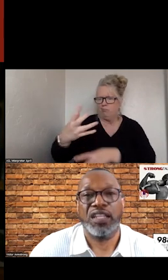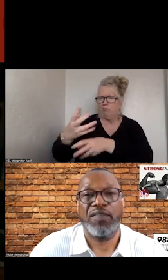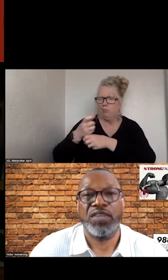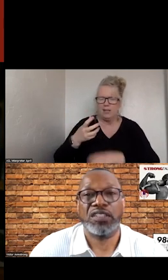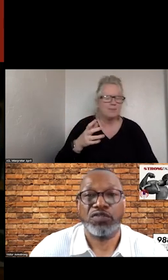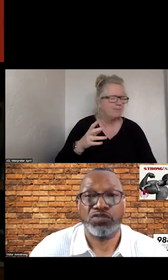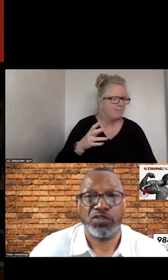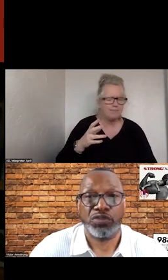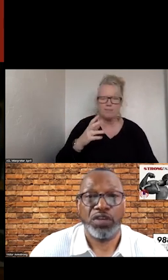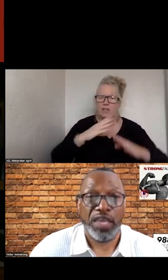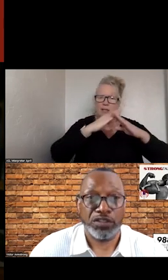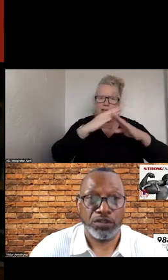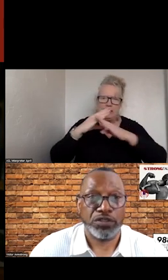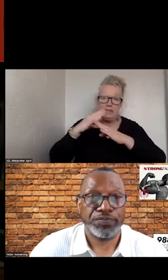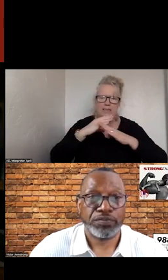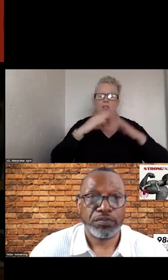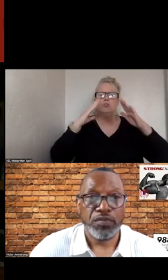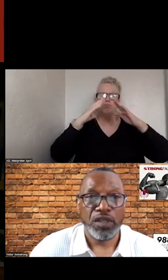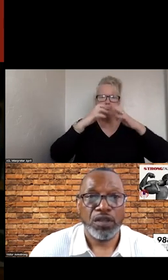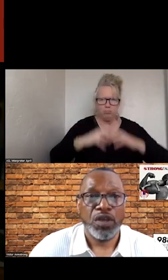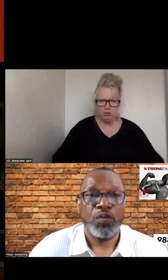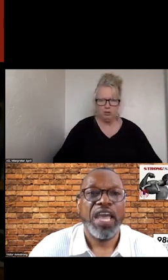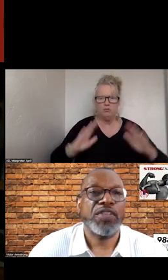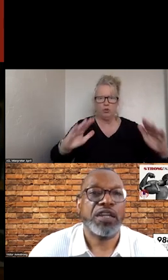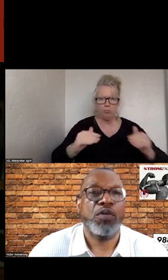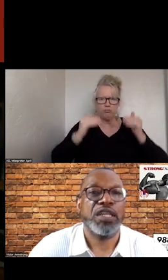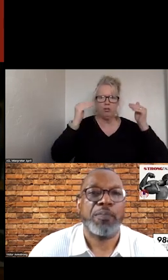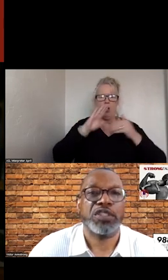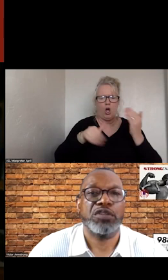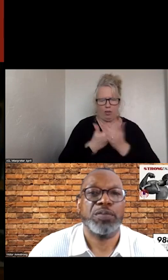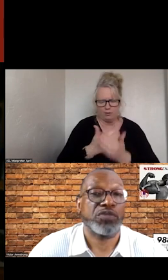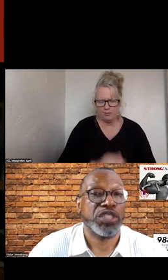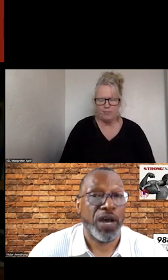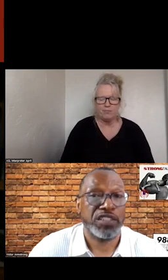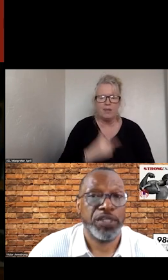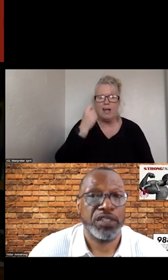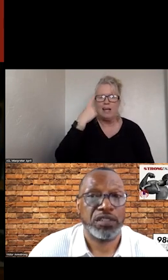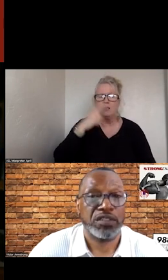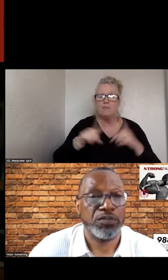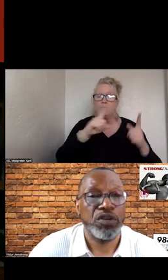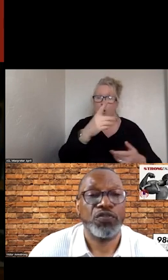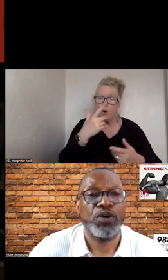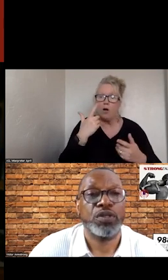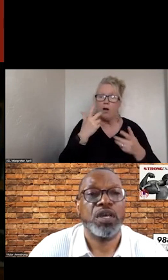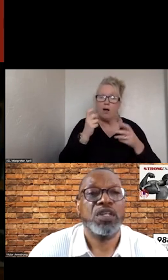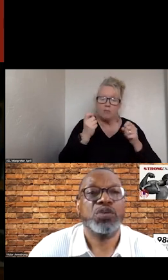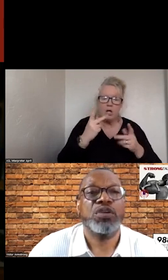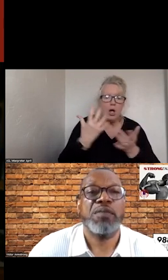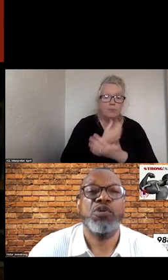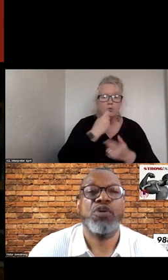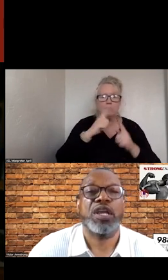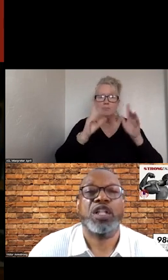THE LEVYS. BE HAVE A RESPONSIBILITY FOR MOVE FORWARD TO A MORE